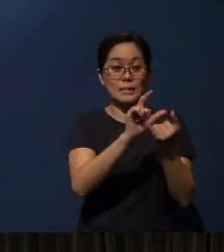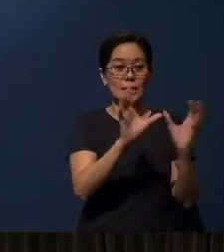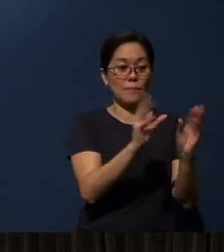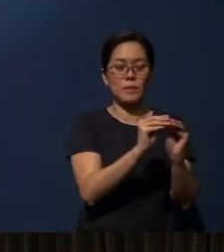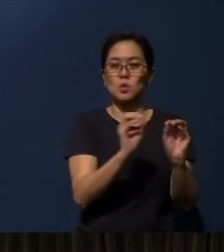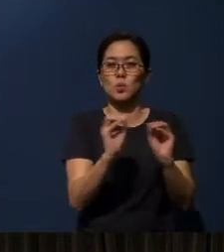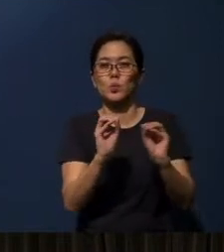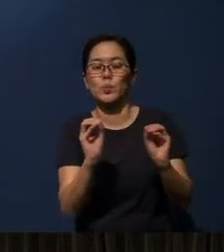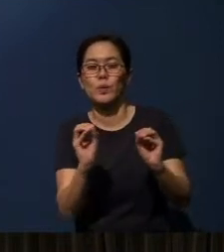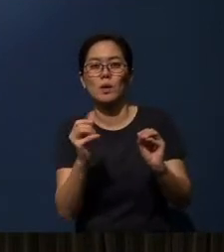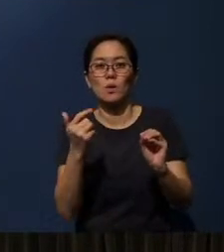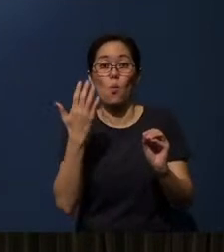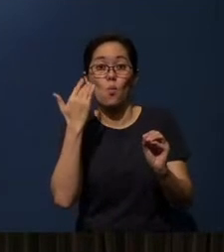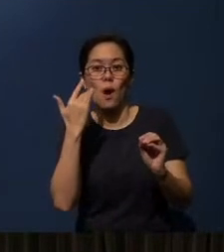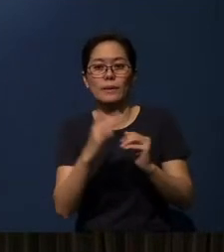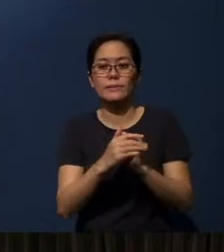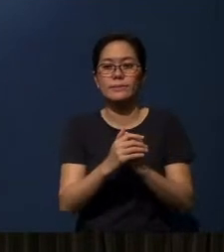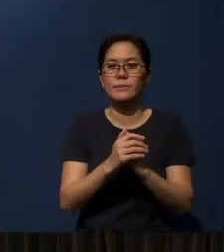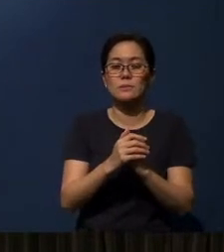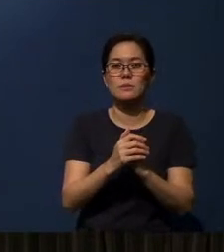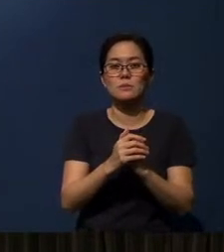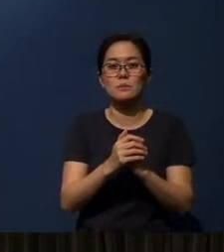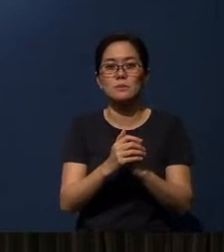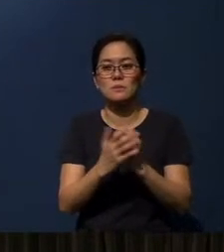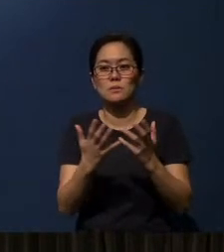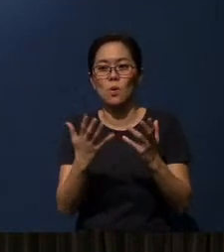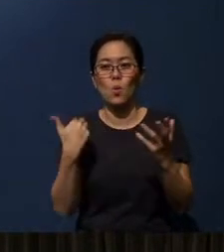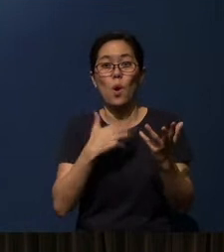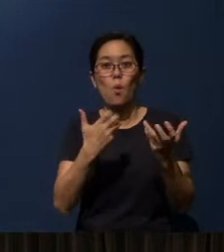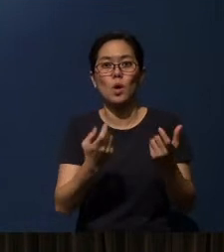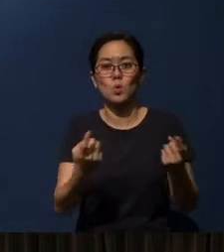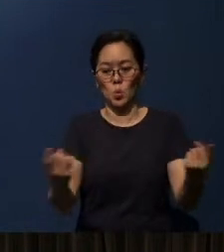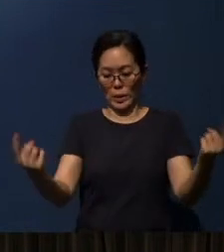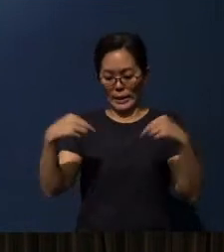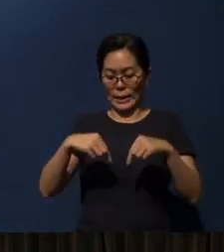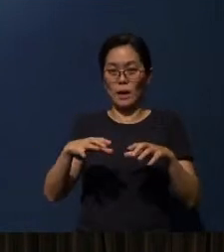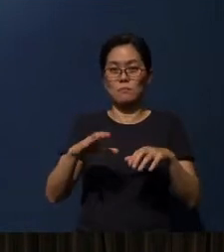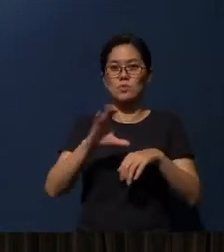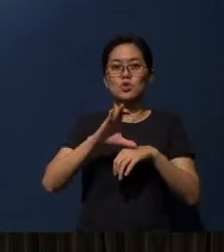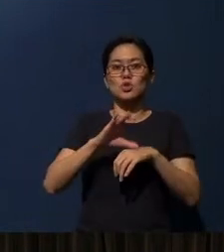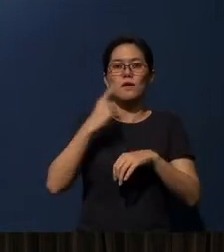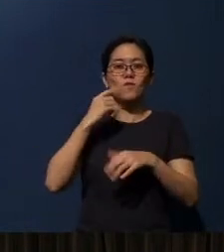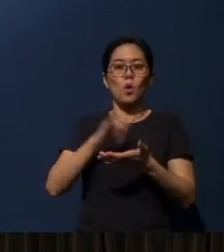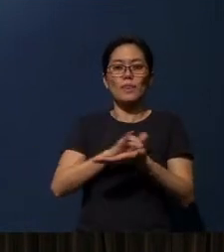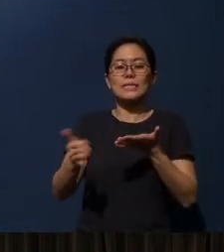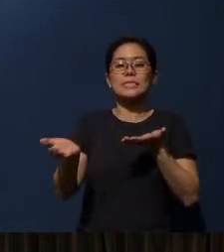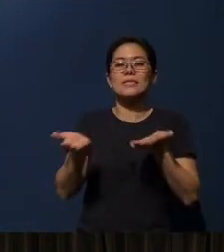And the reason being this, is that we want you to come together to church for those services.